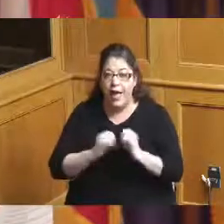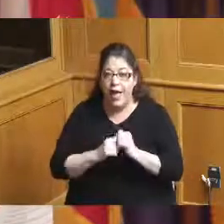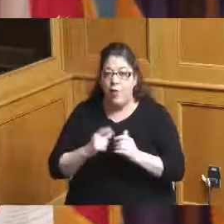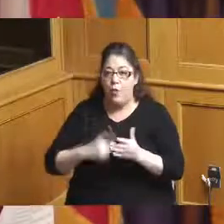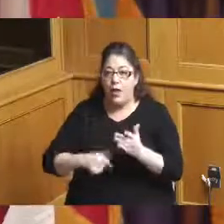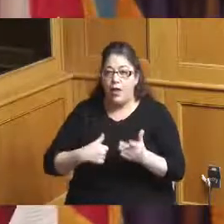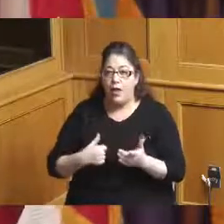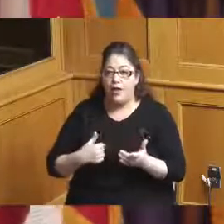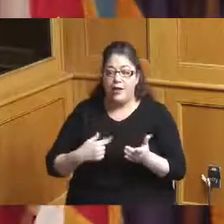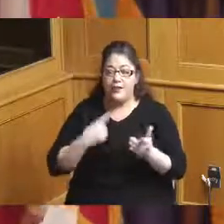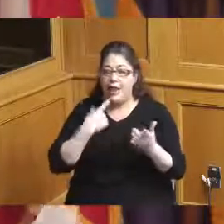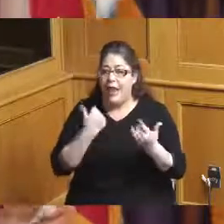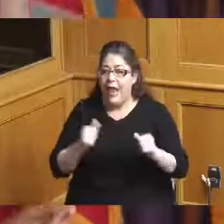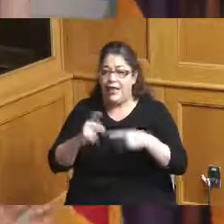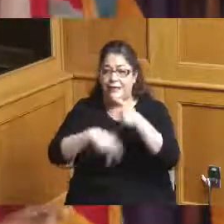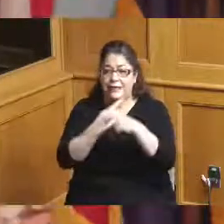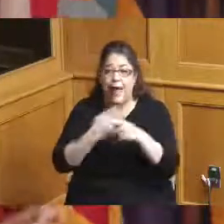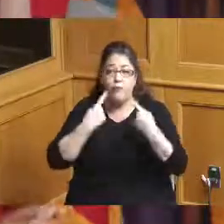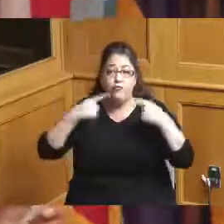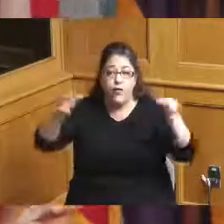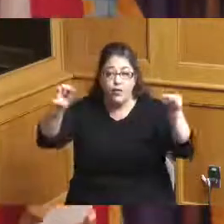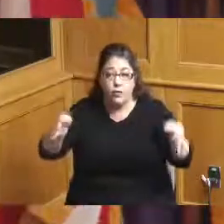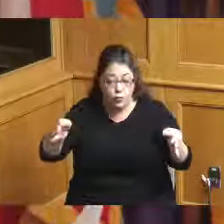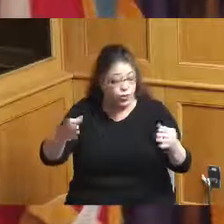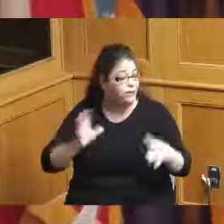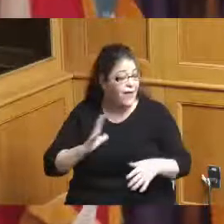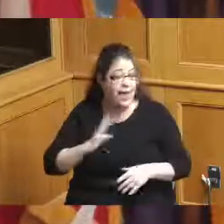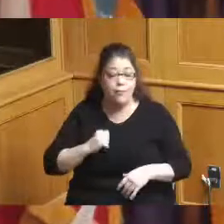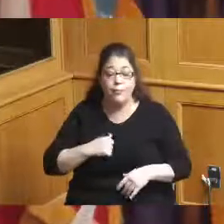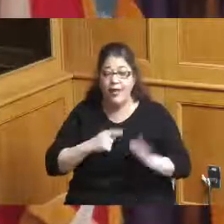could do any type of resolution but this scope of work got to change there's no partnership in it